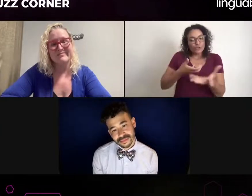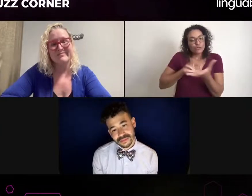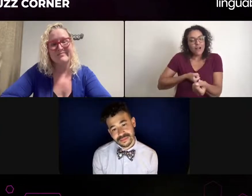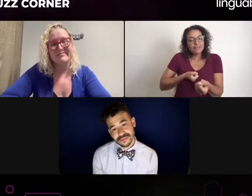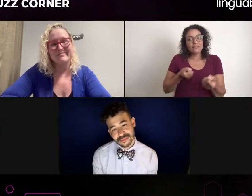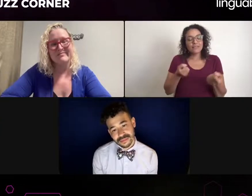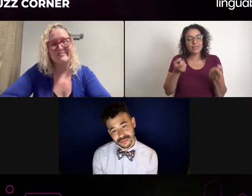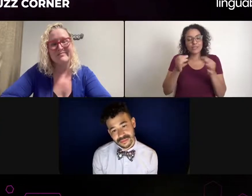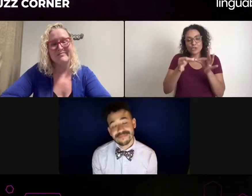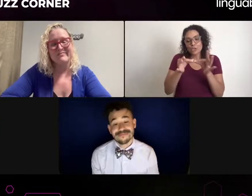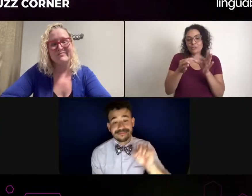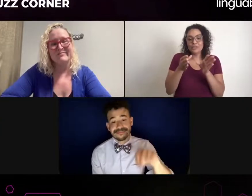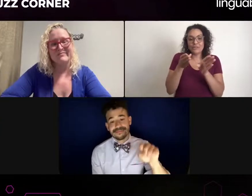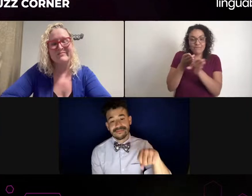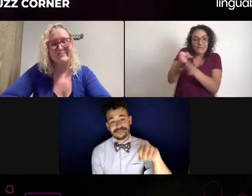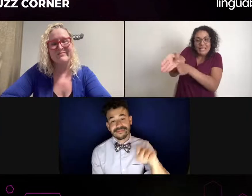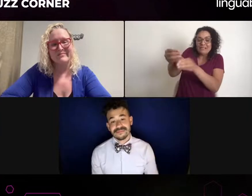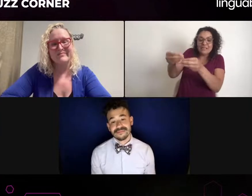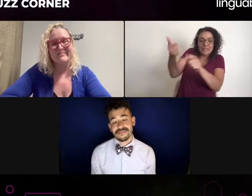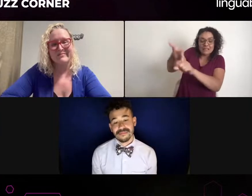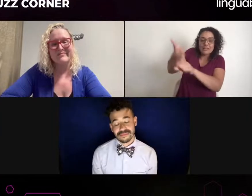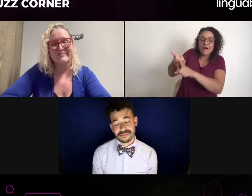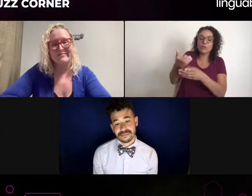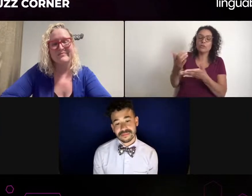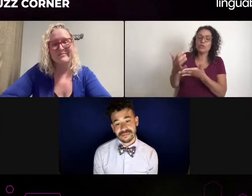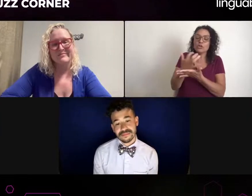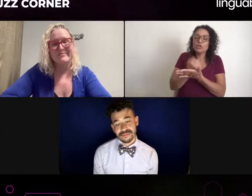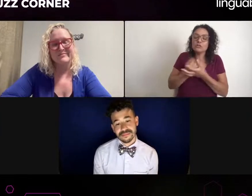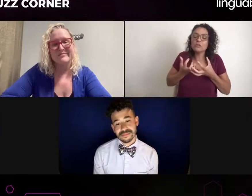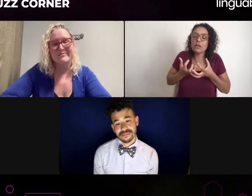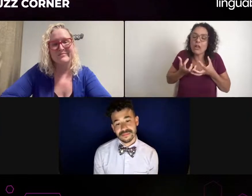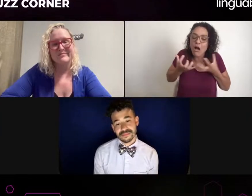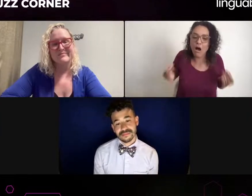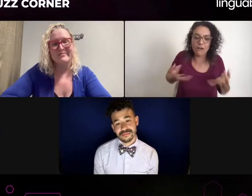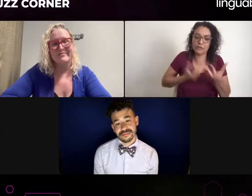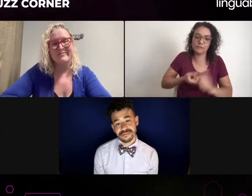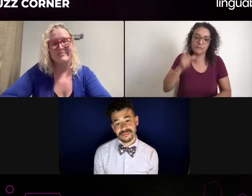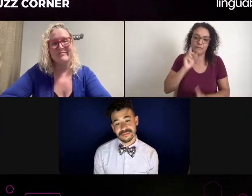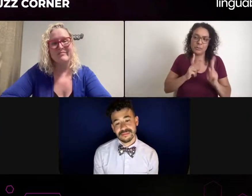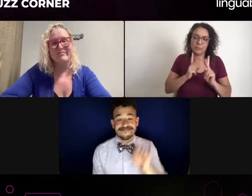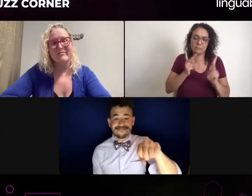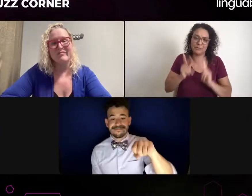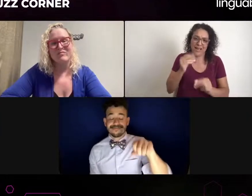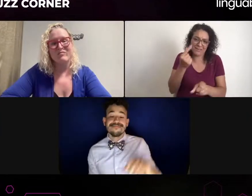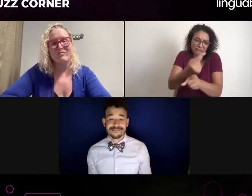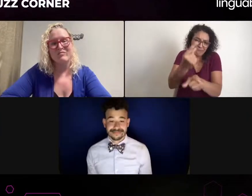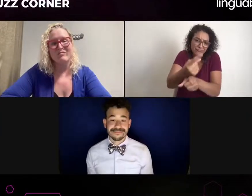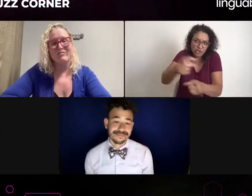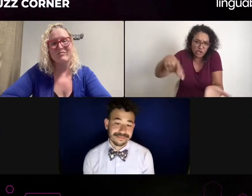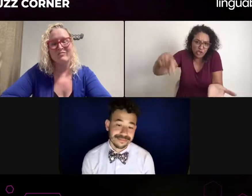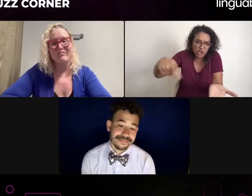And as the doors open for the next stop, guess who comes in? No! No, yes.